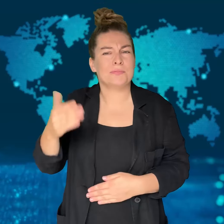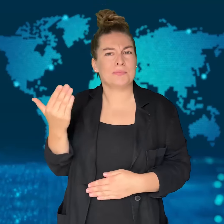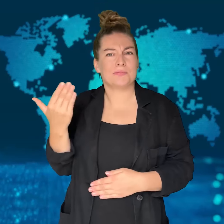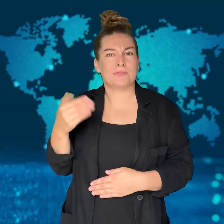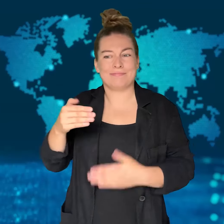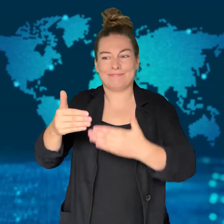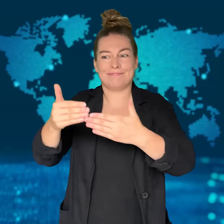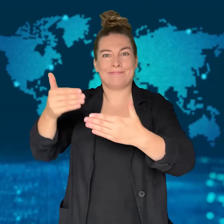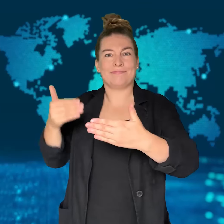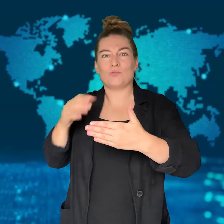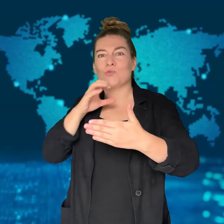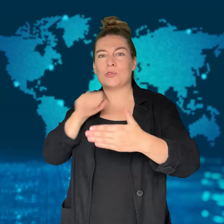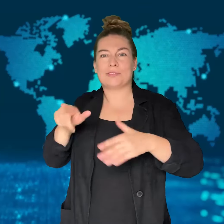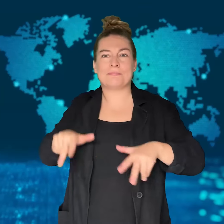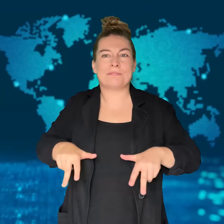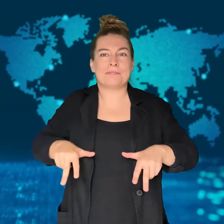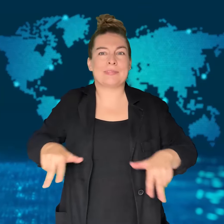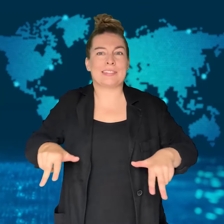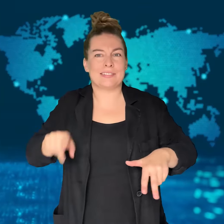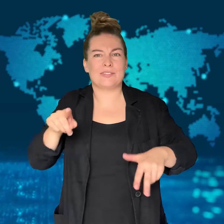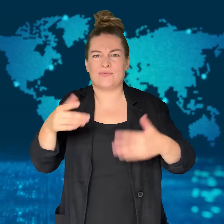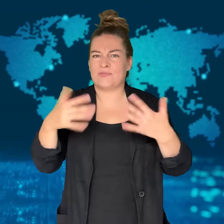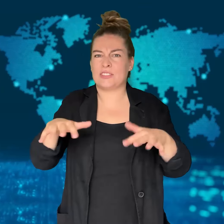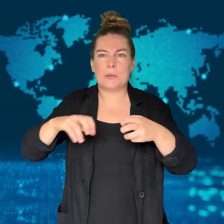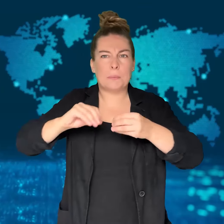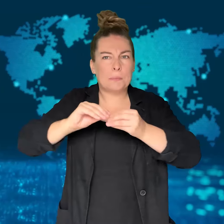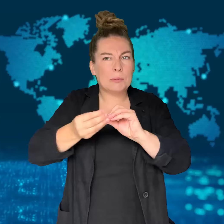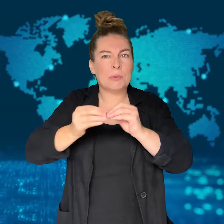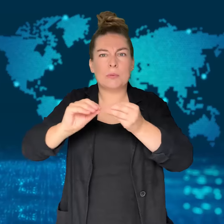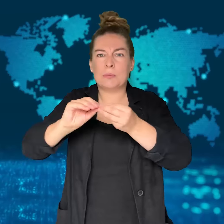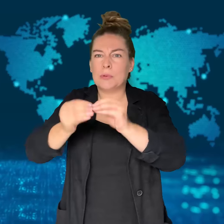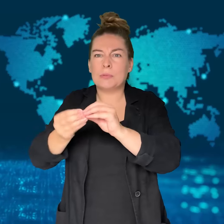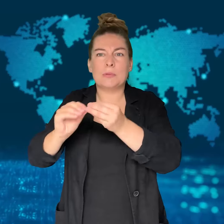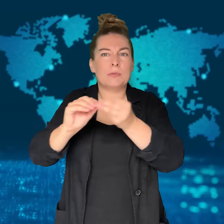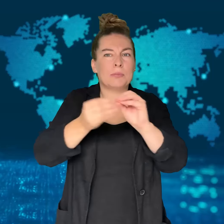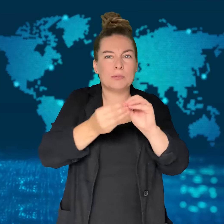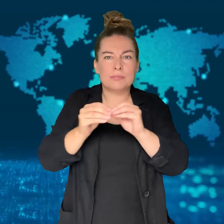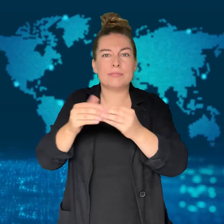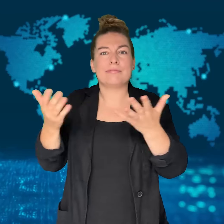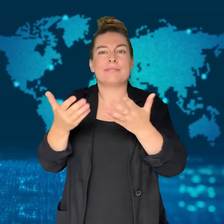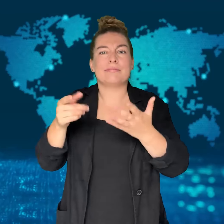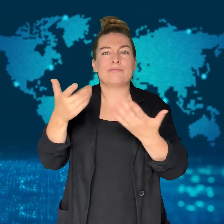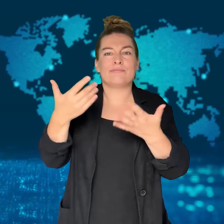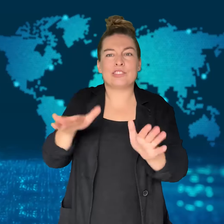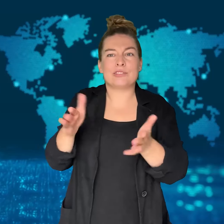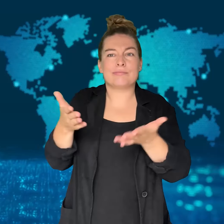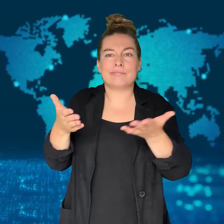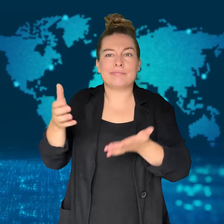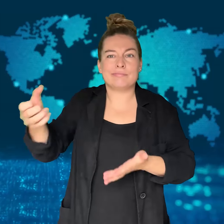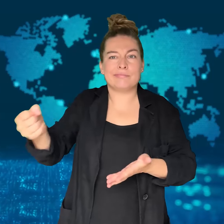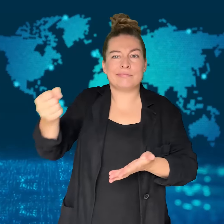Former Prime Minister Srettha Thavisin's troubles began